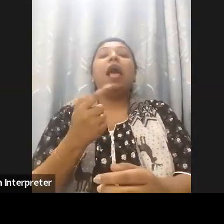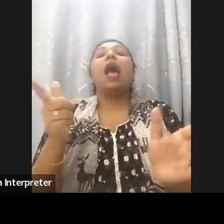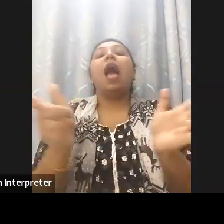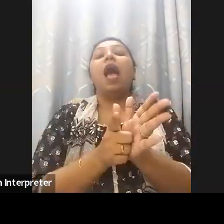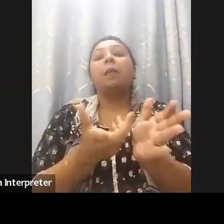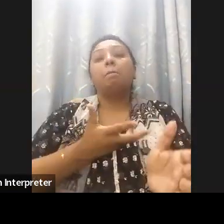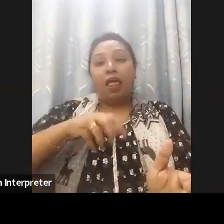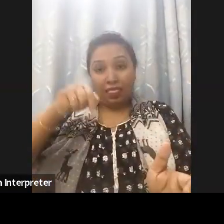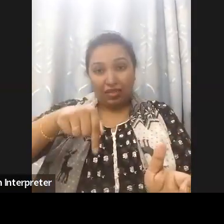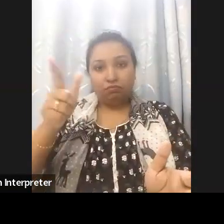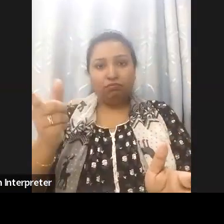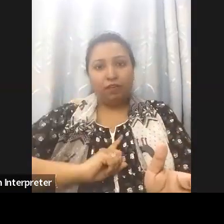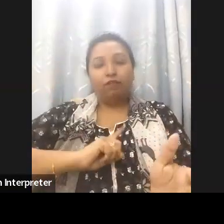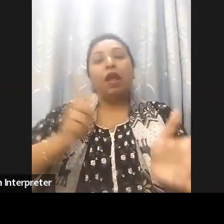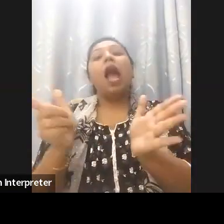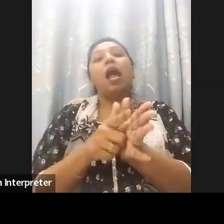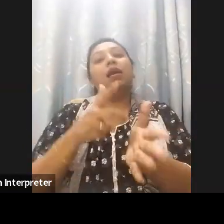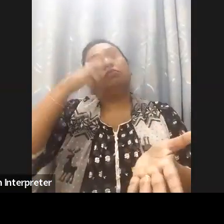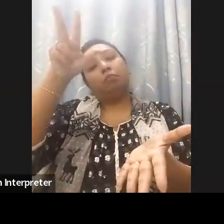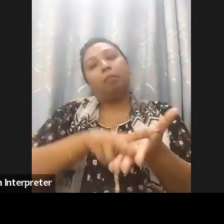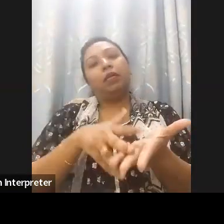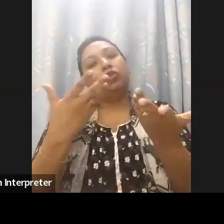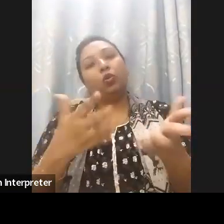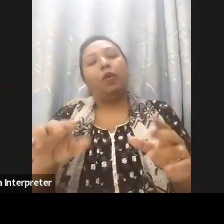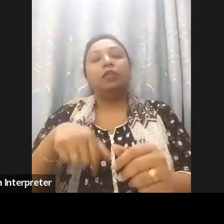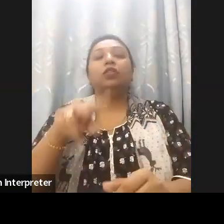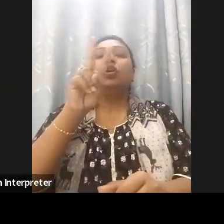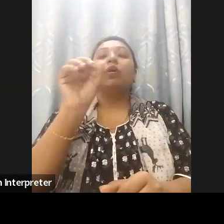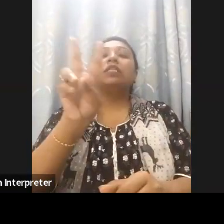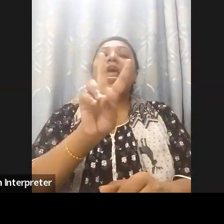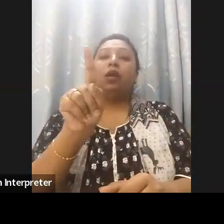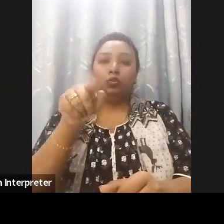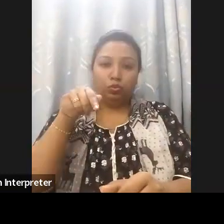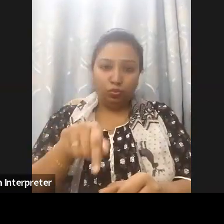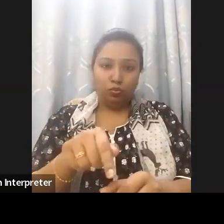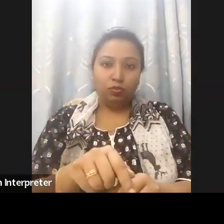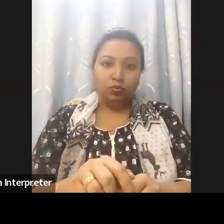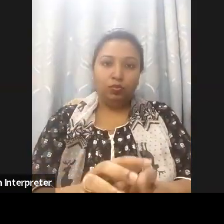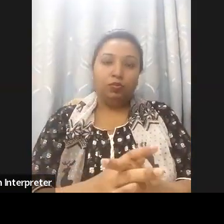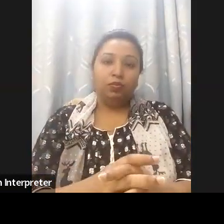Inclusive Accessibility 2022 has been developed in compliance with the international standard of